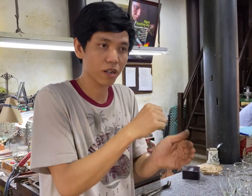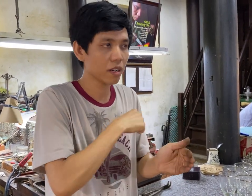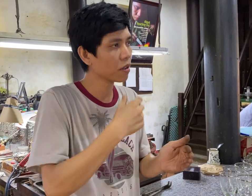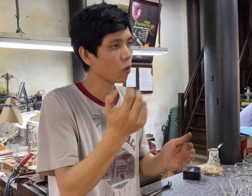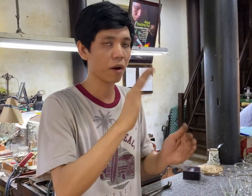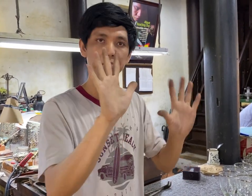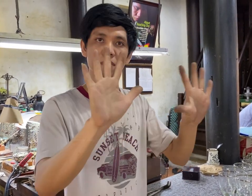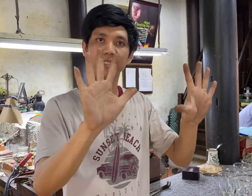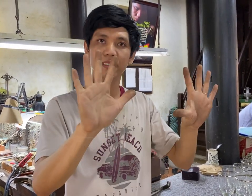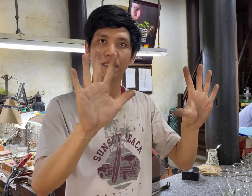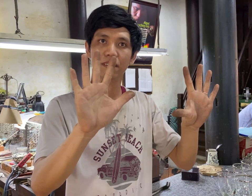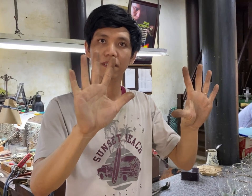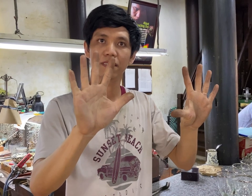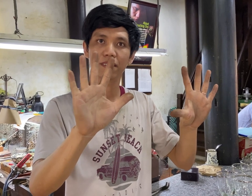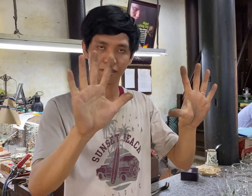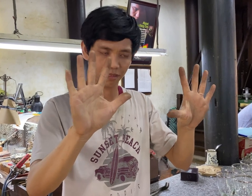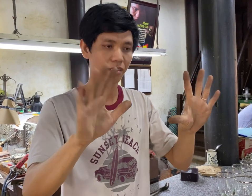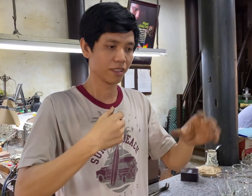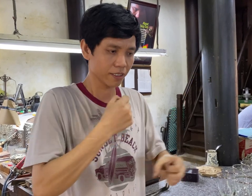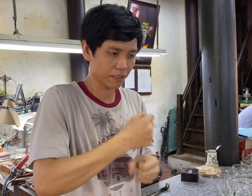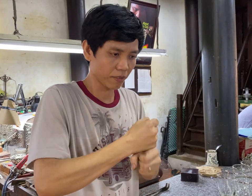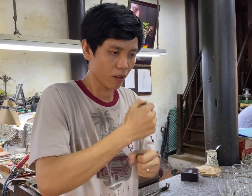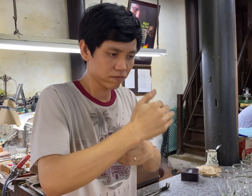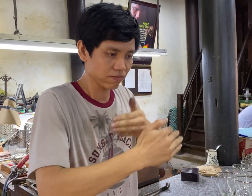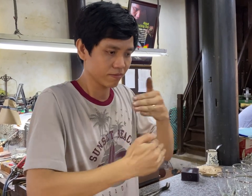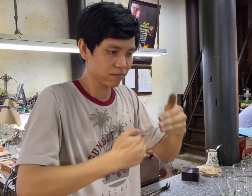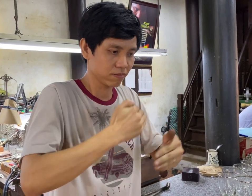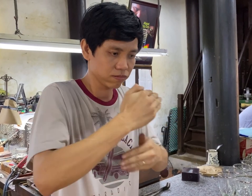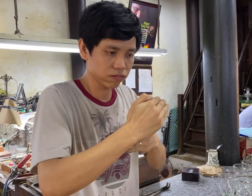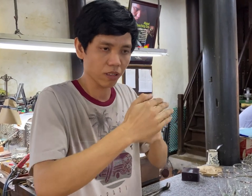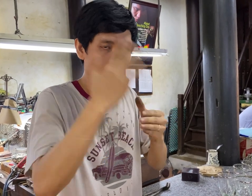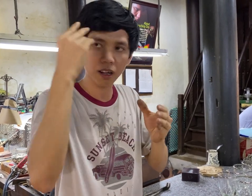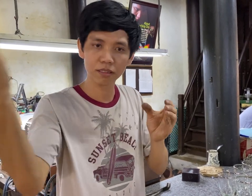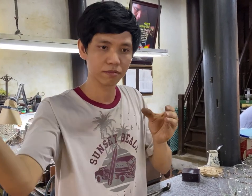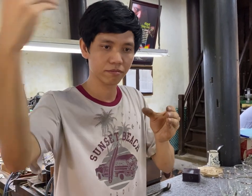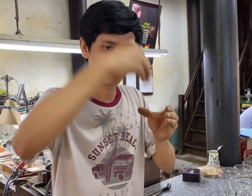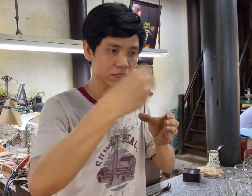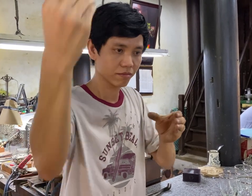We had only 10 staff. Over the years, more people join here.